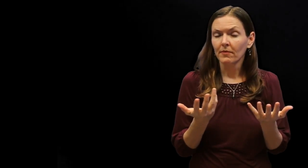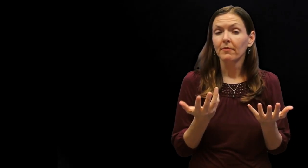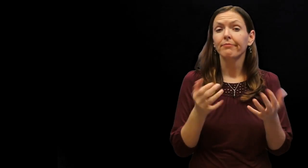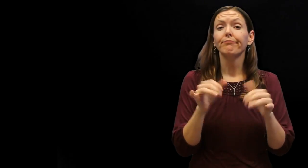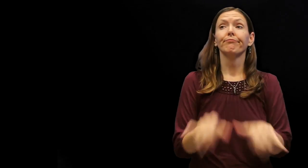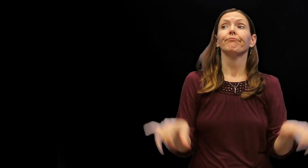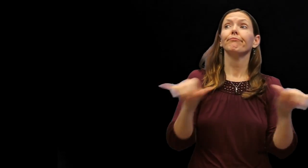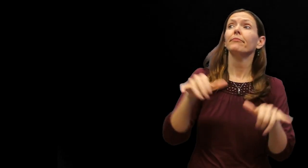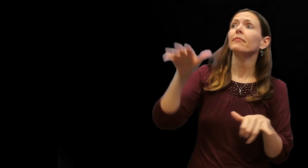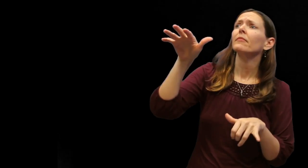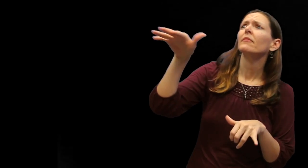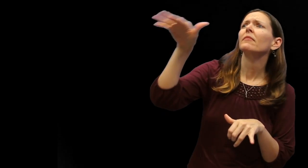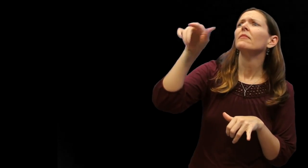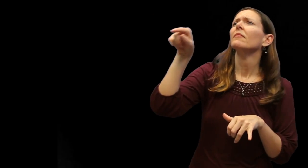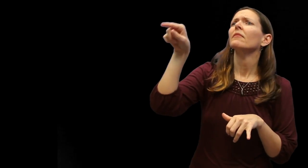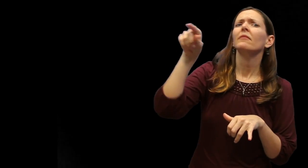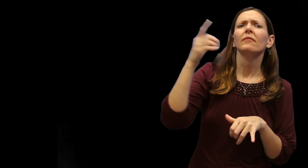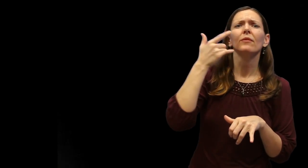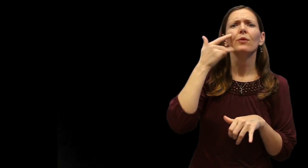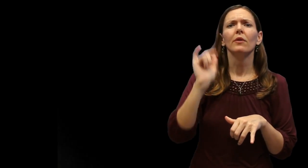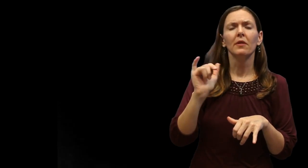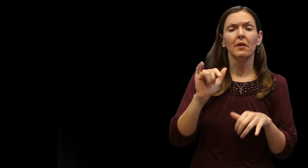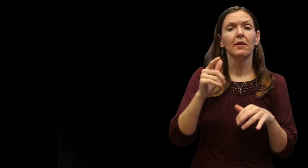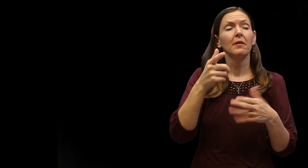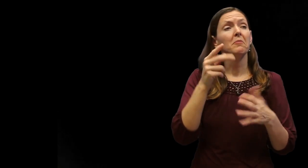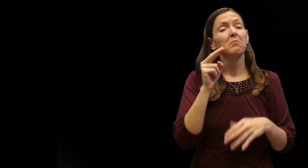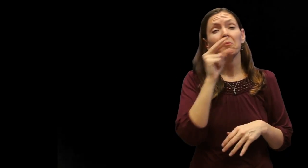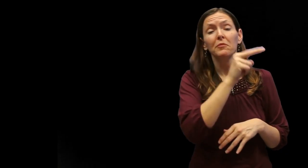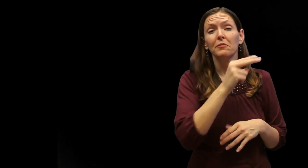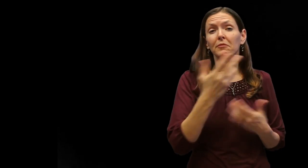Typical academic work in ASL can be found in the following sites: